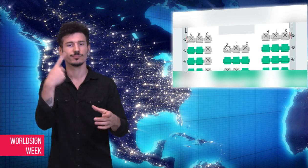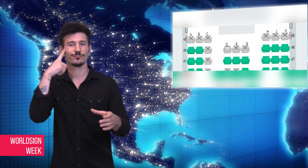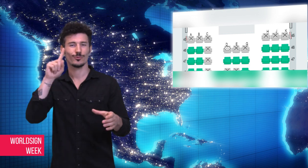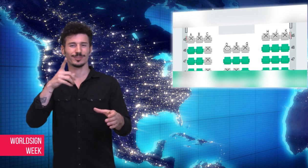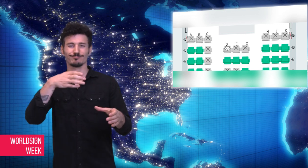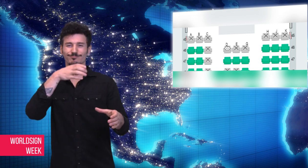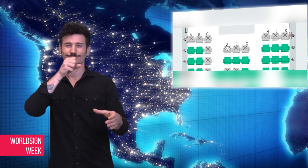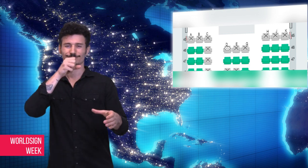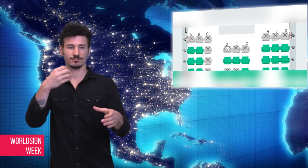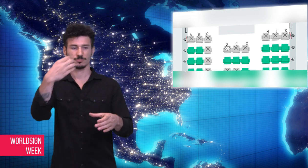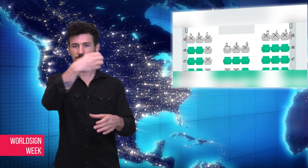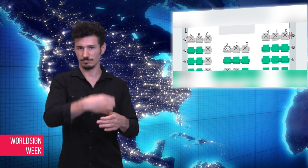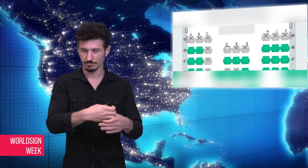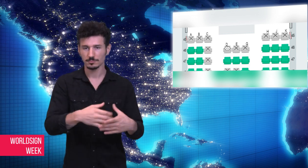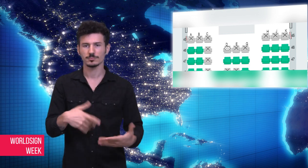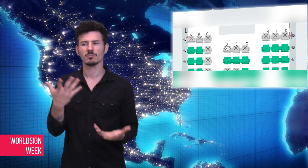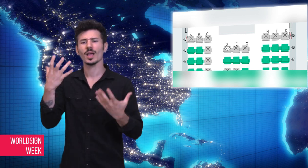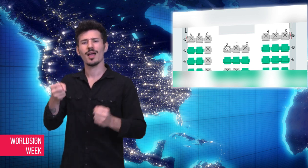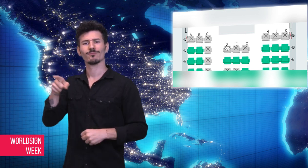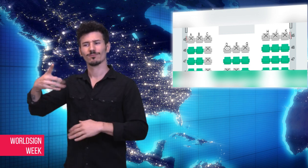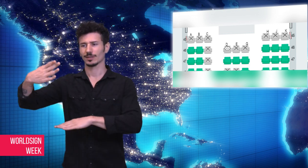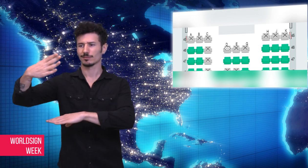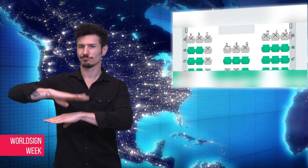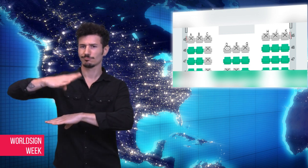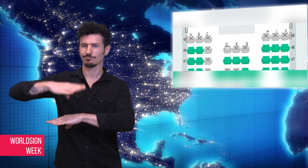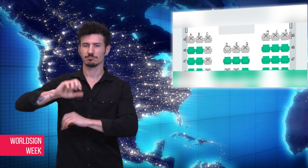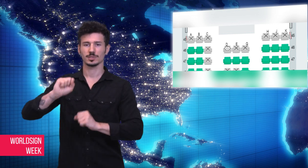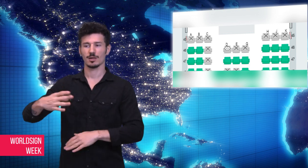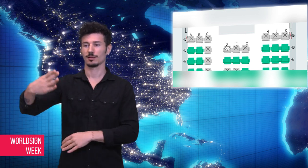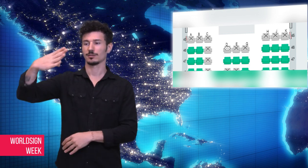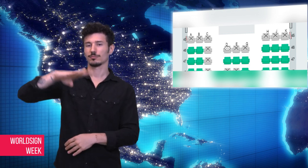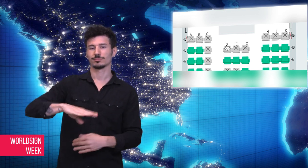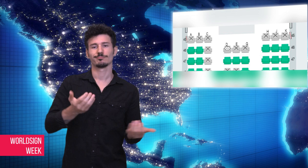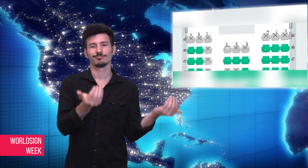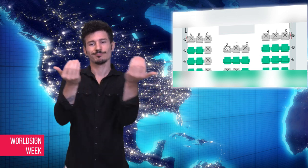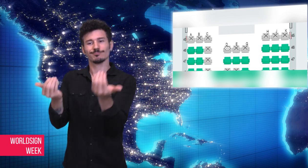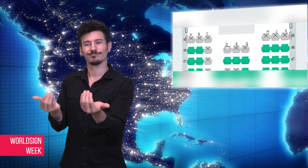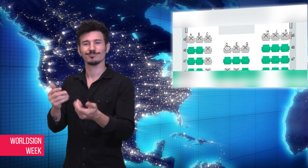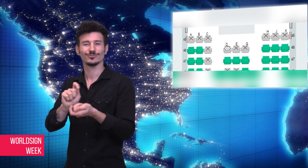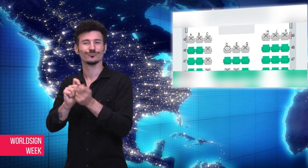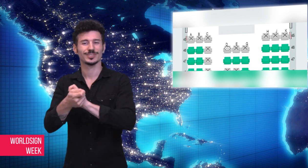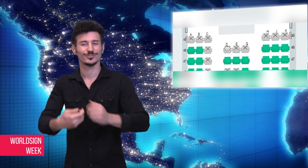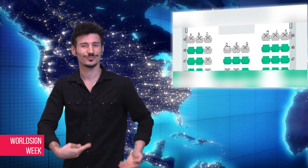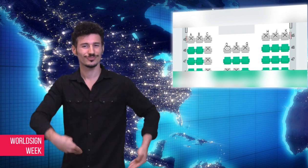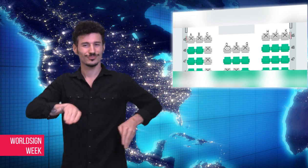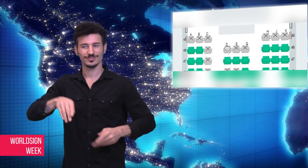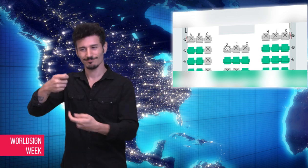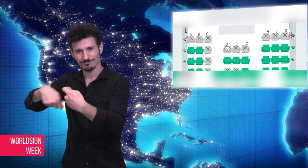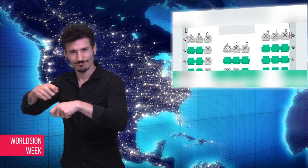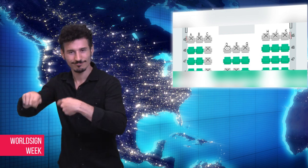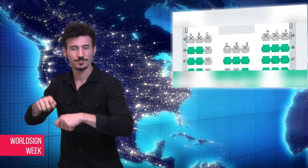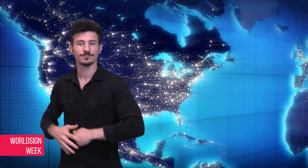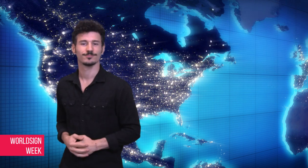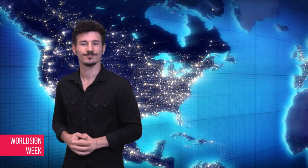boarding, offering hot water for bottles and providing diaper changing facilities.